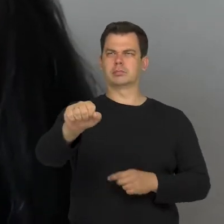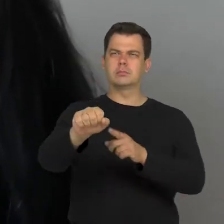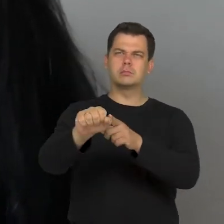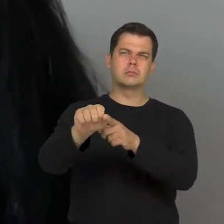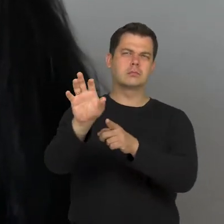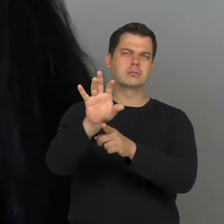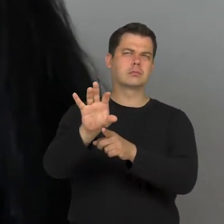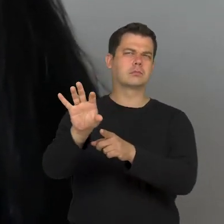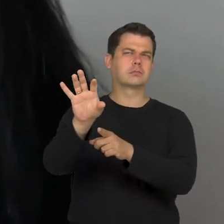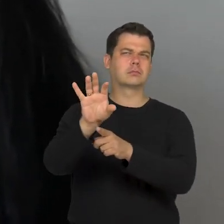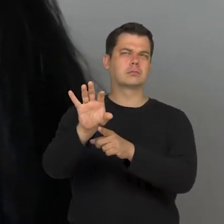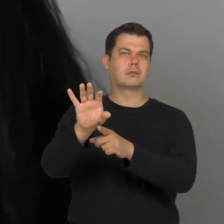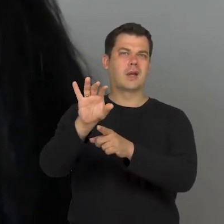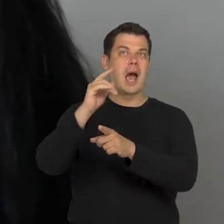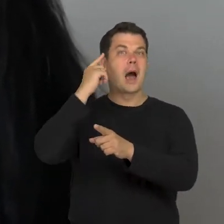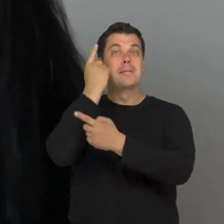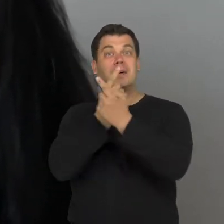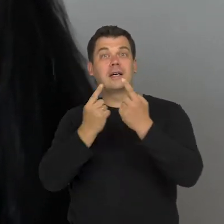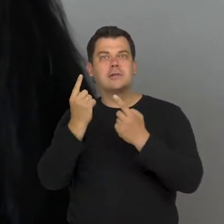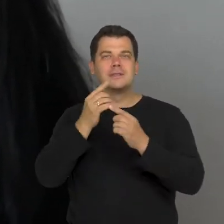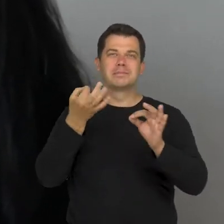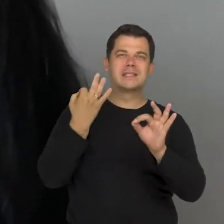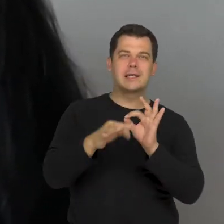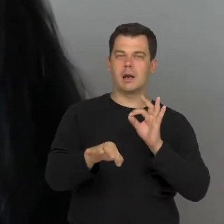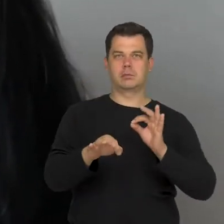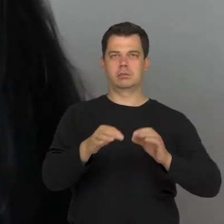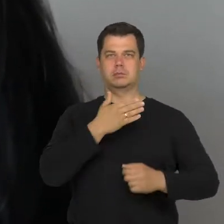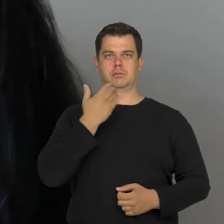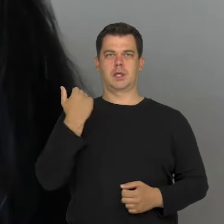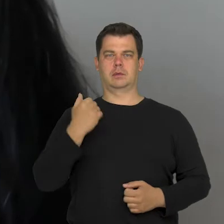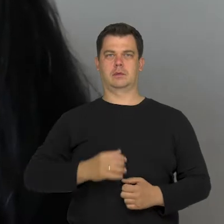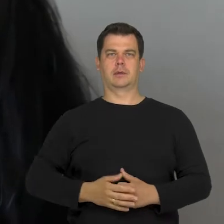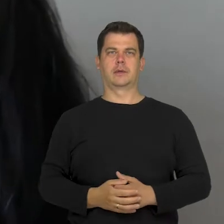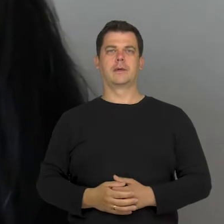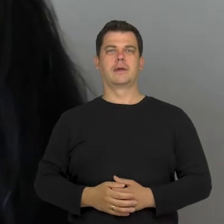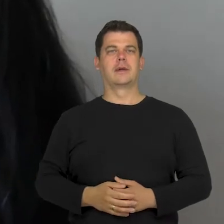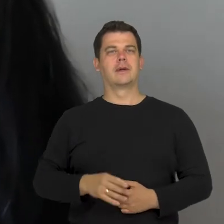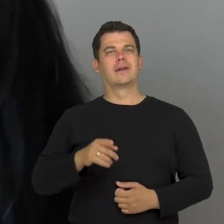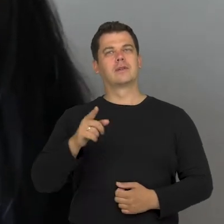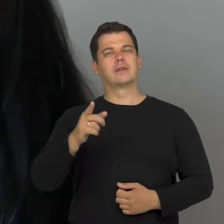and another matter is the way how we control